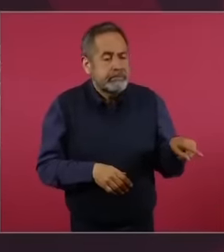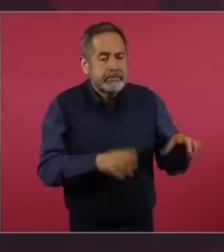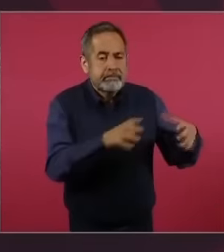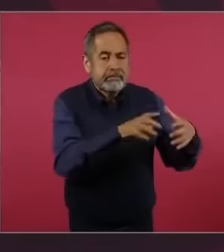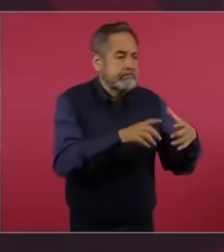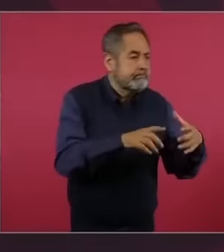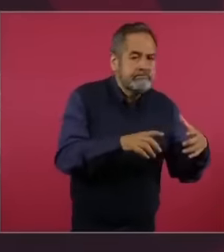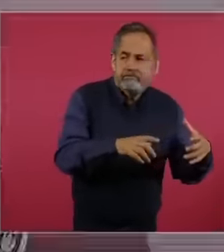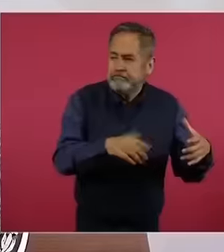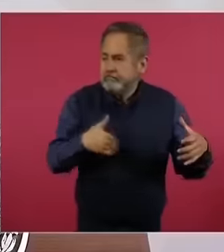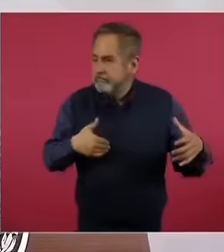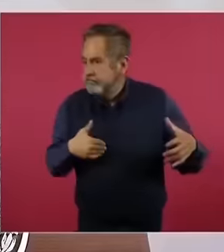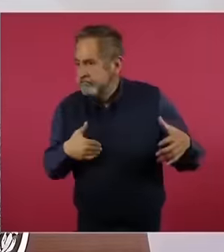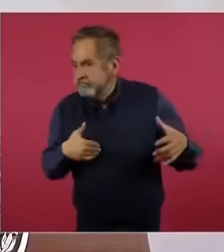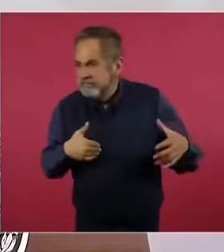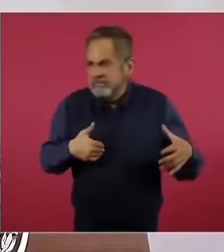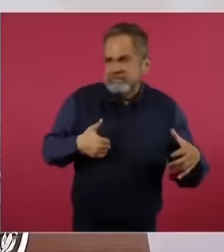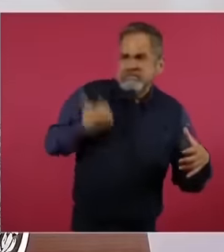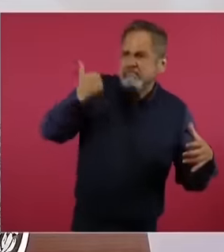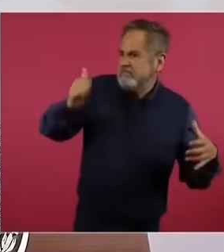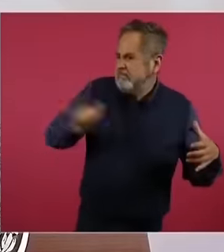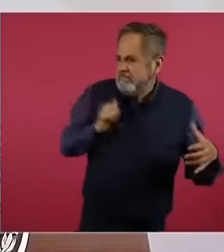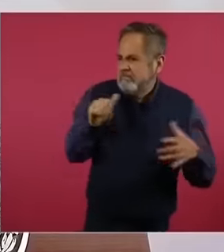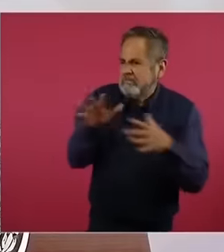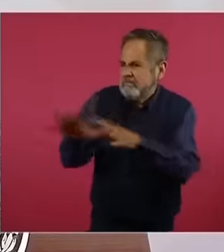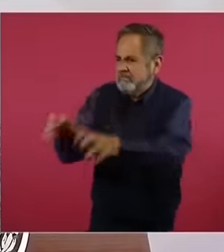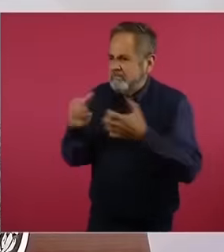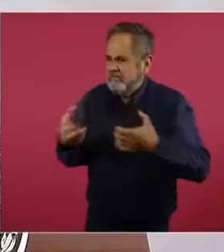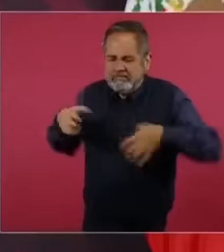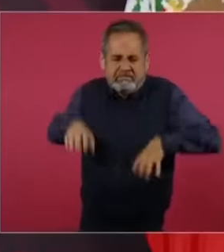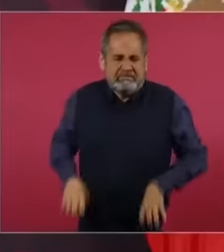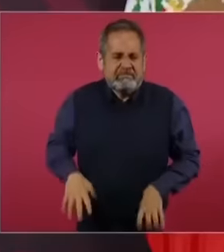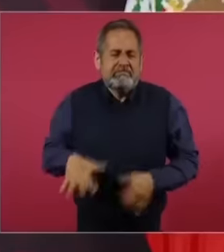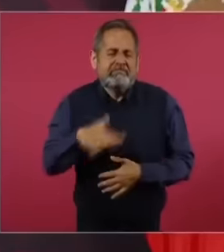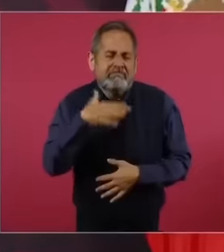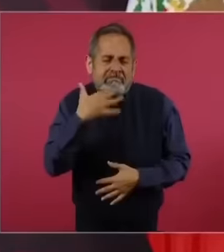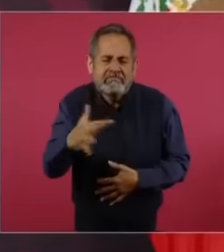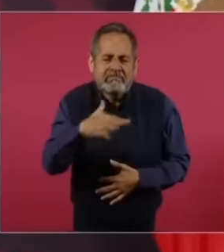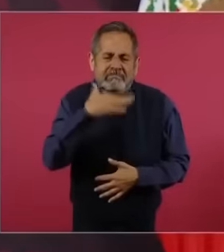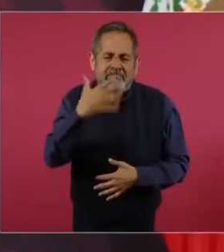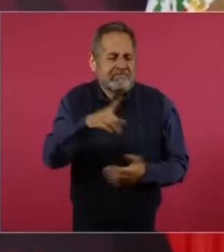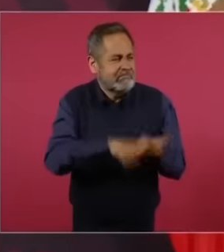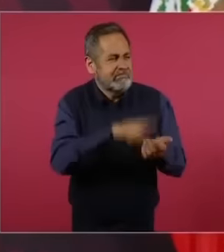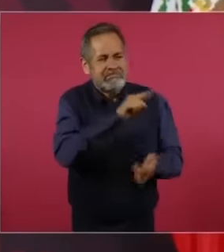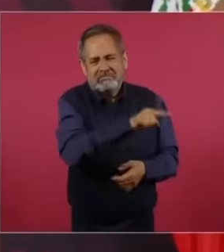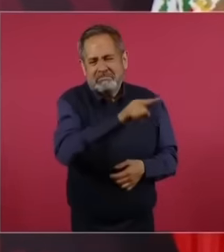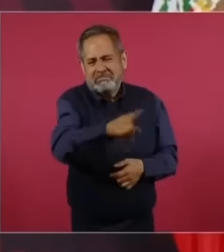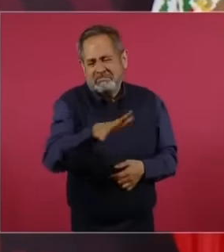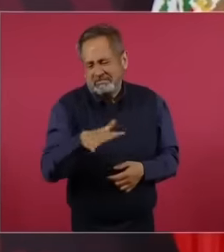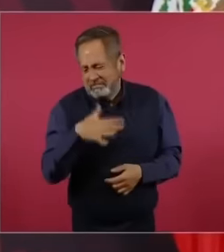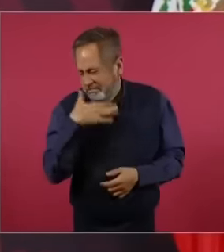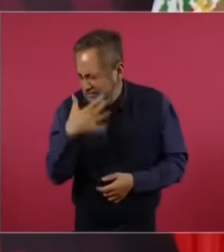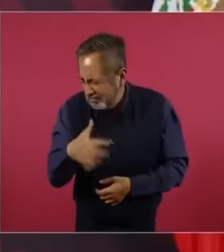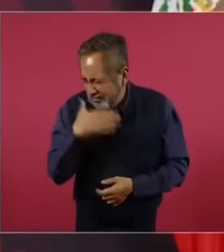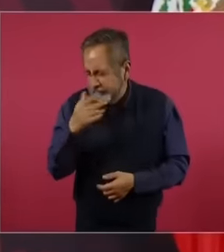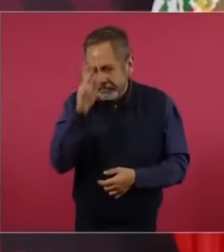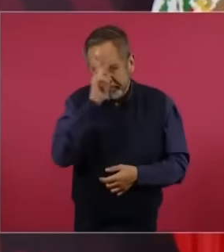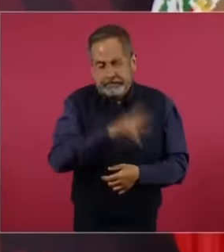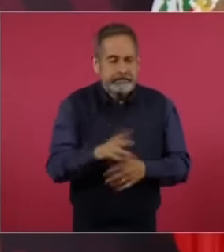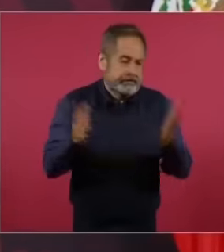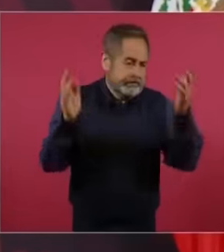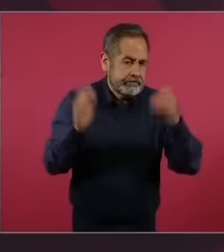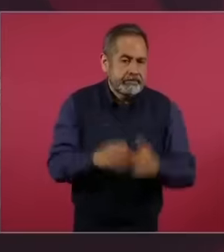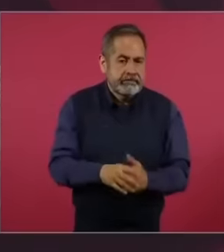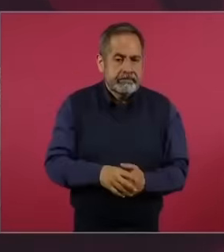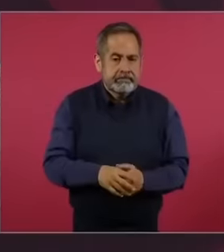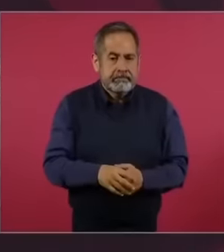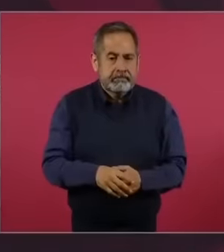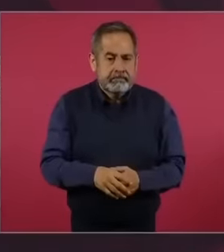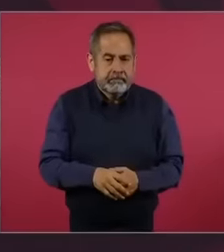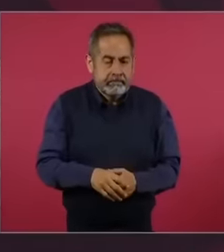chance, they commit an act of corruption. Oh, but when they don't have the chance to